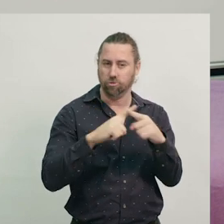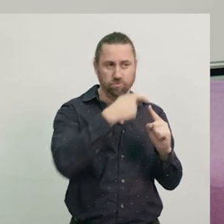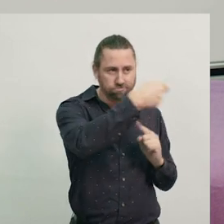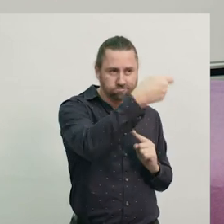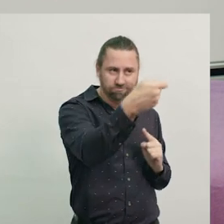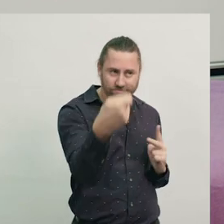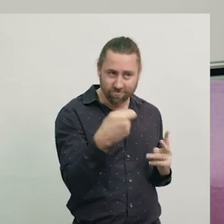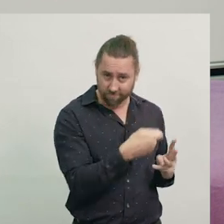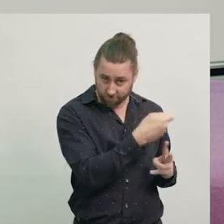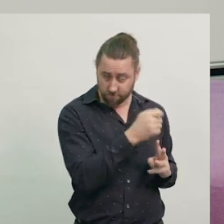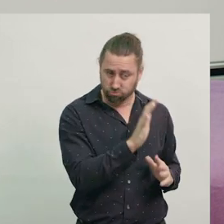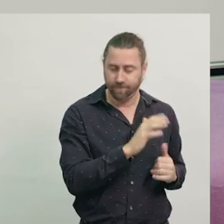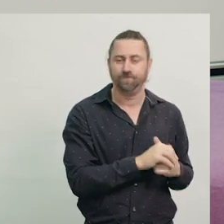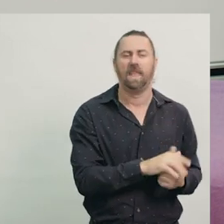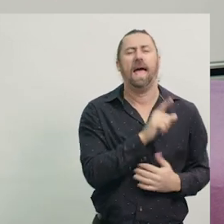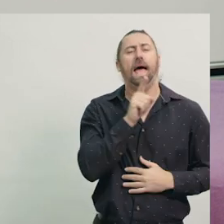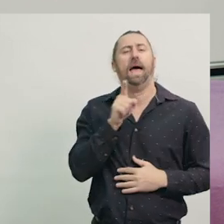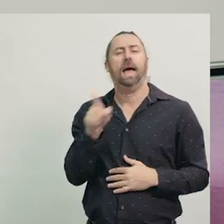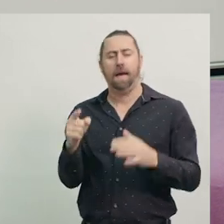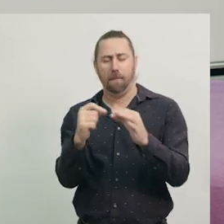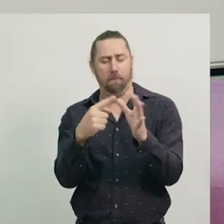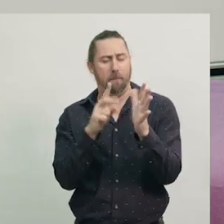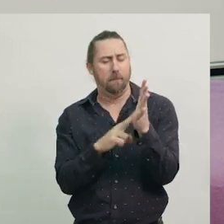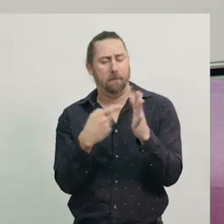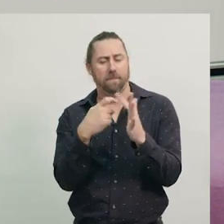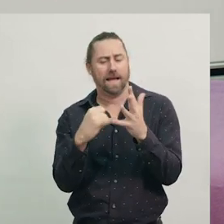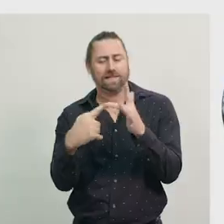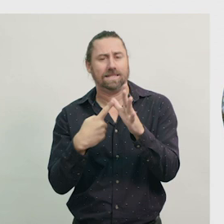Now, let's look at the life cycle of the banksia tree.